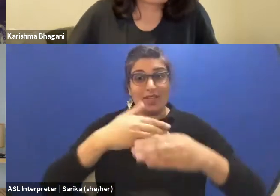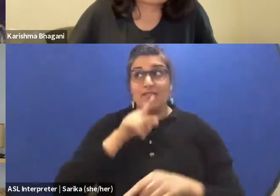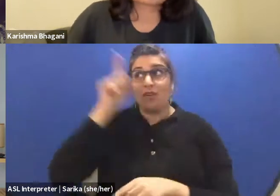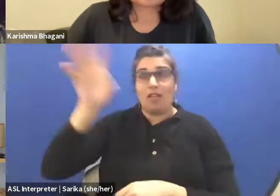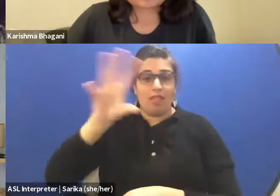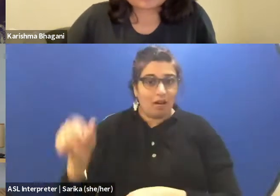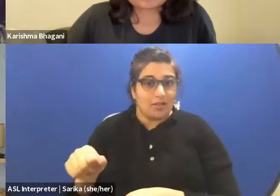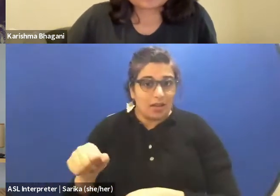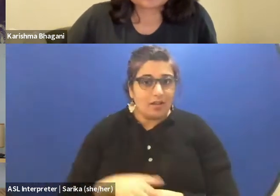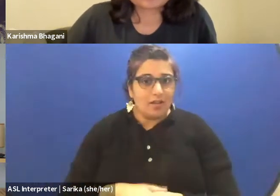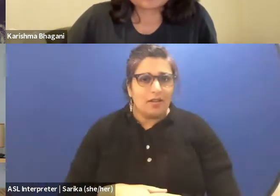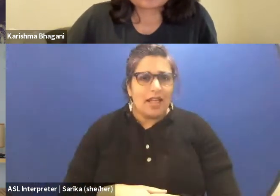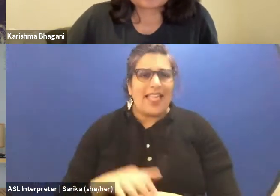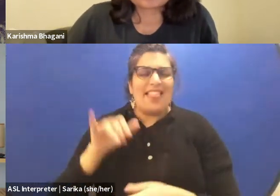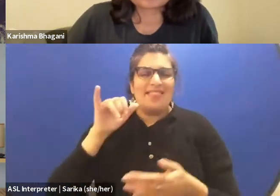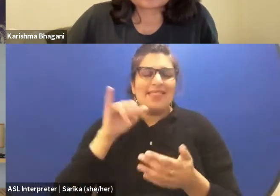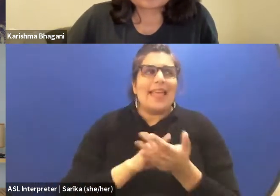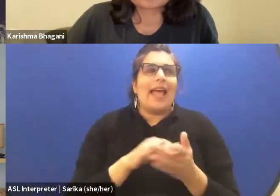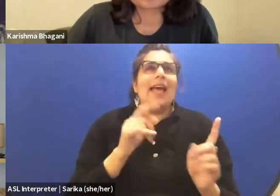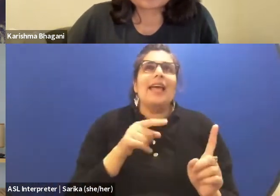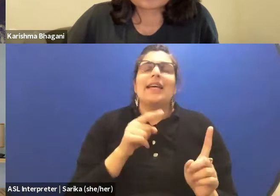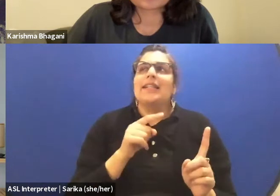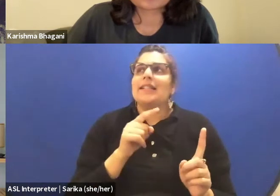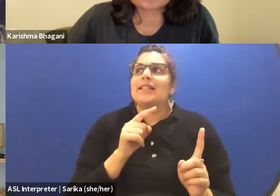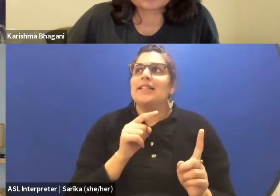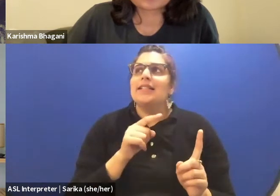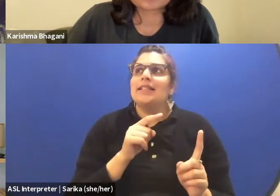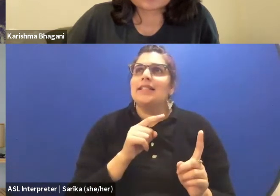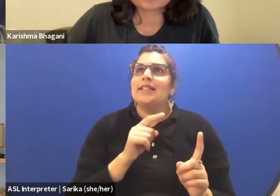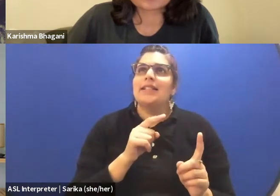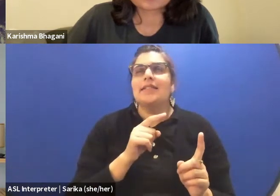That that will make it to be accepted in that sense,